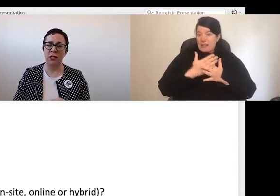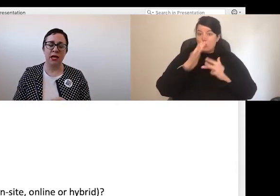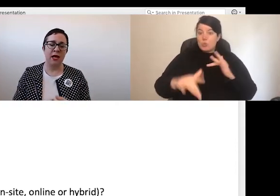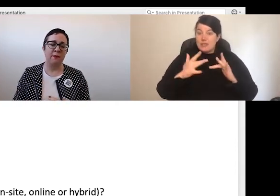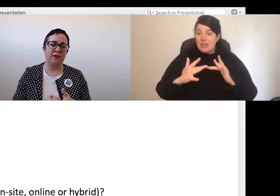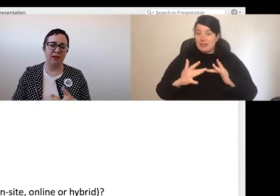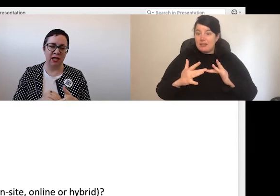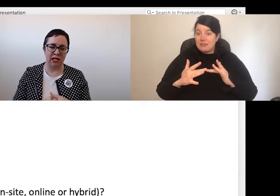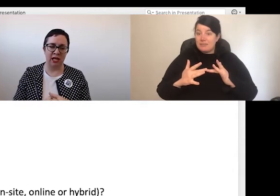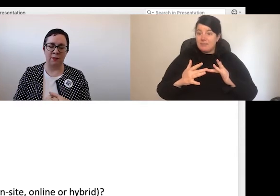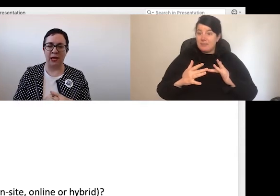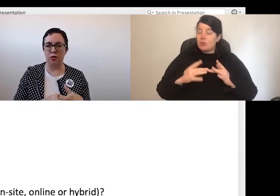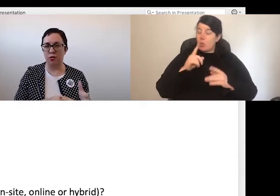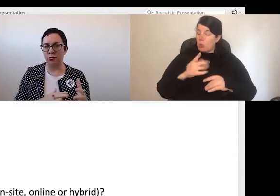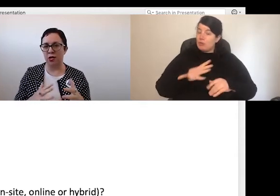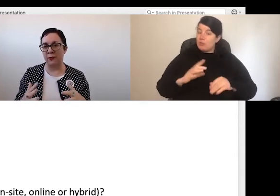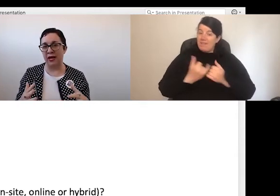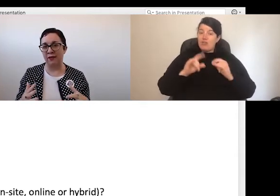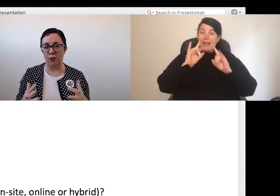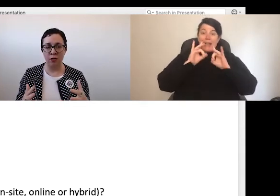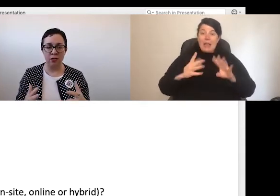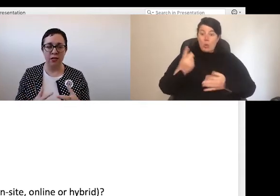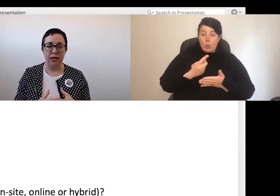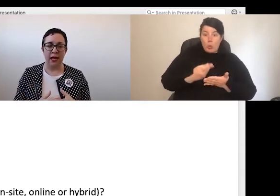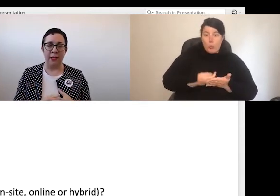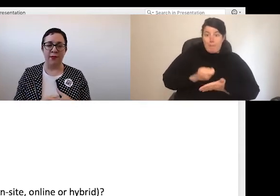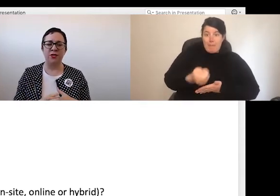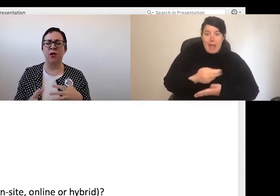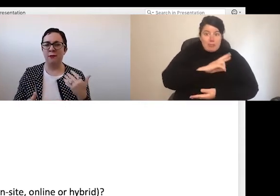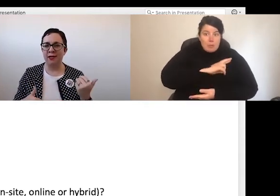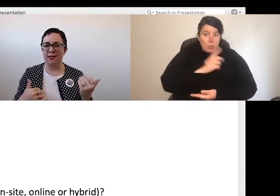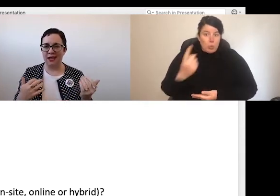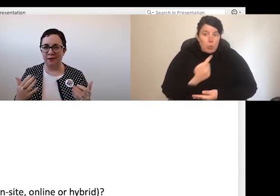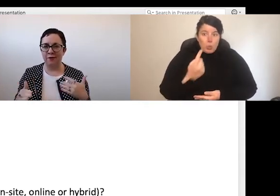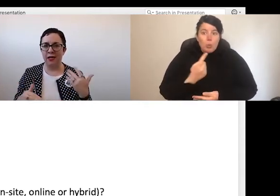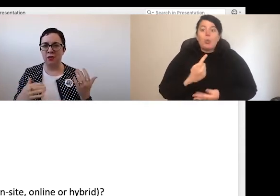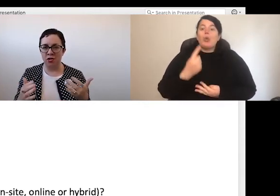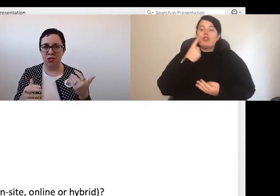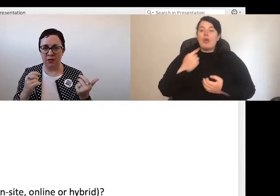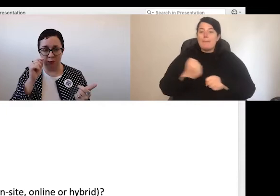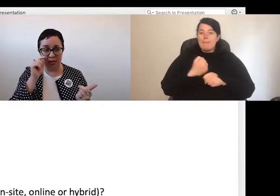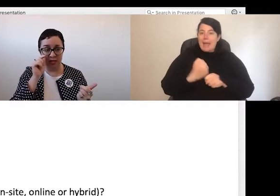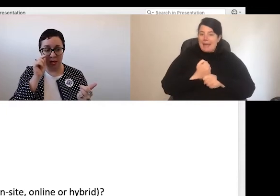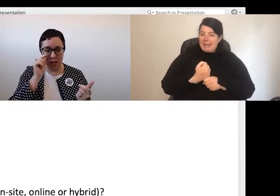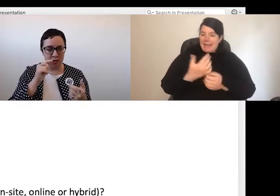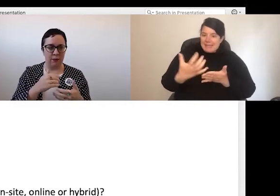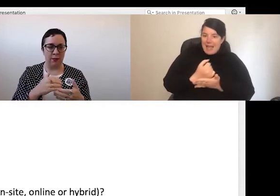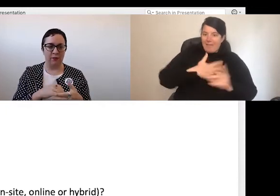have these conversations, be very clear about who's going to pay for what and try and make a safe and non-judgemental space so that people